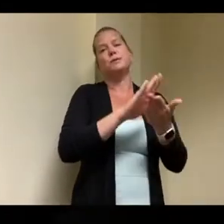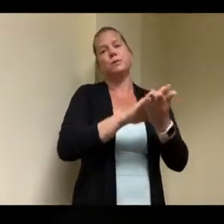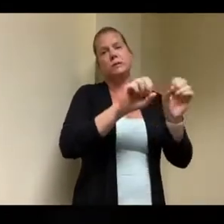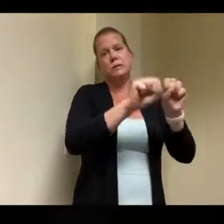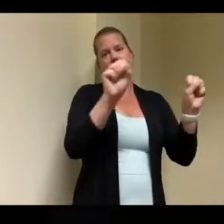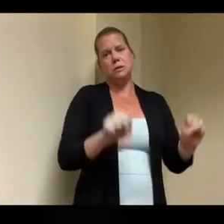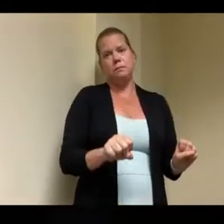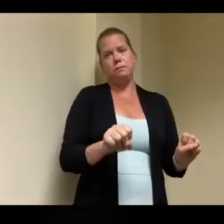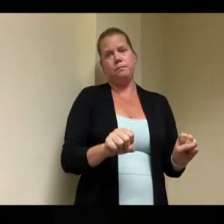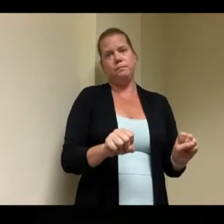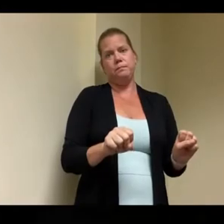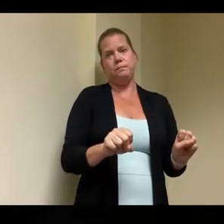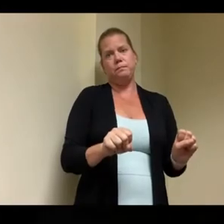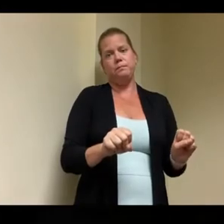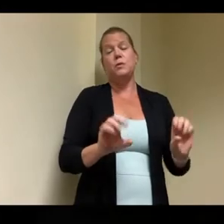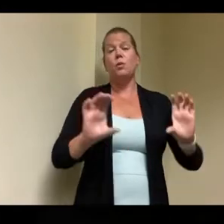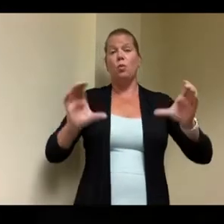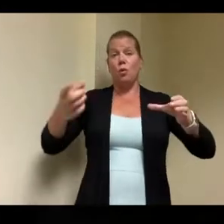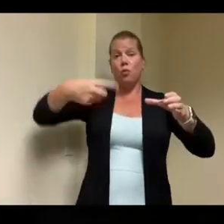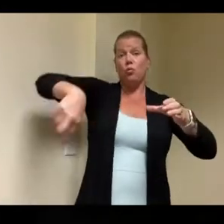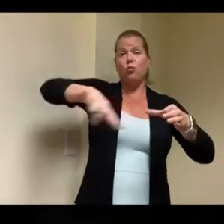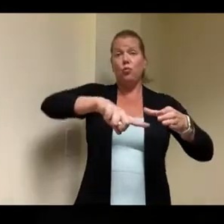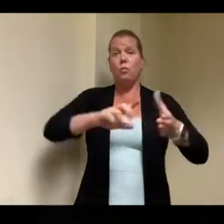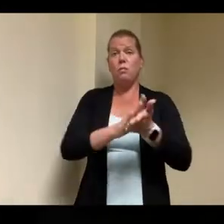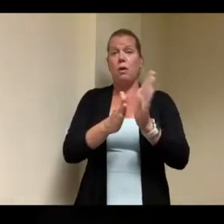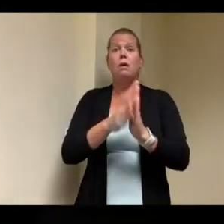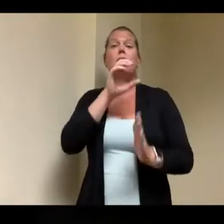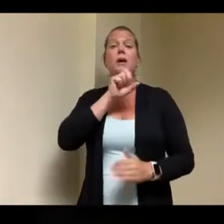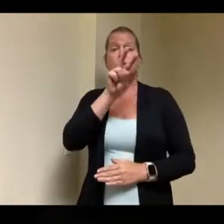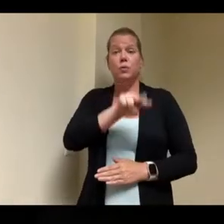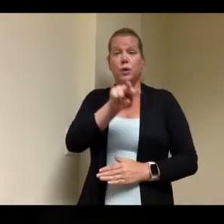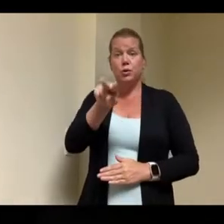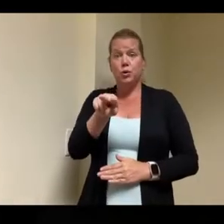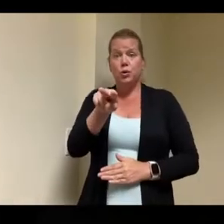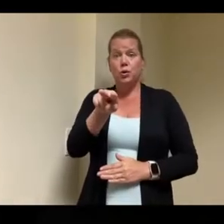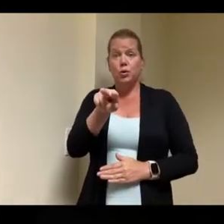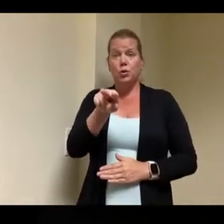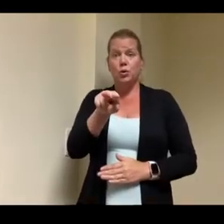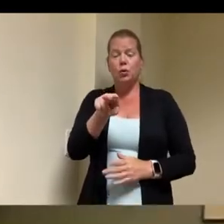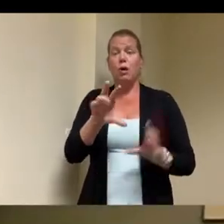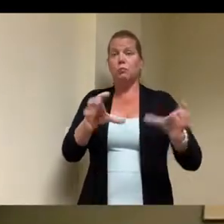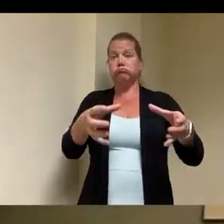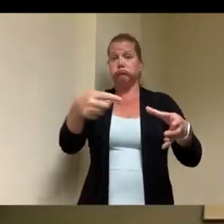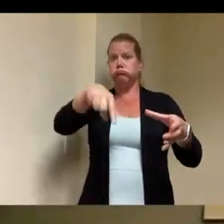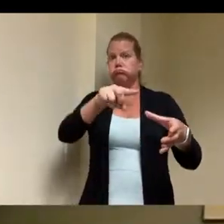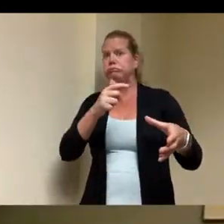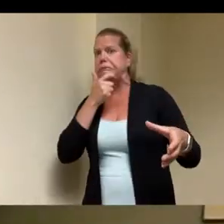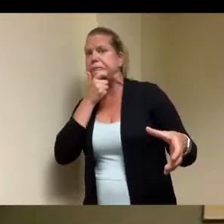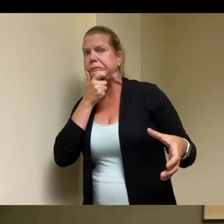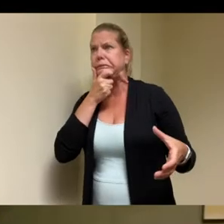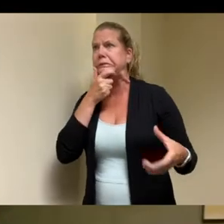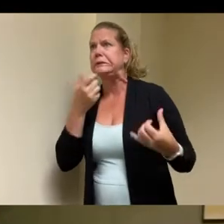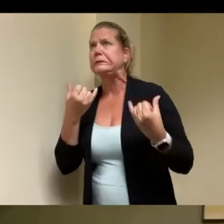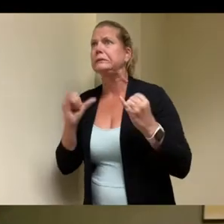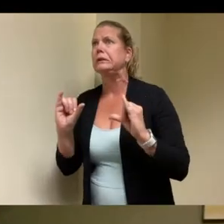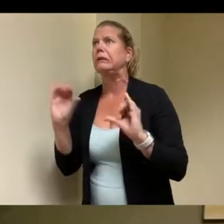cadre of individuals believe it or not that we're still looking for homes for and trying to get them into work and to